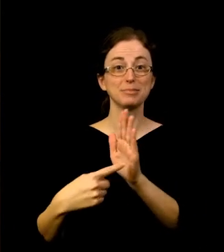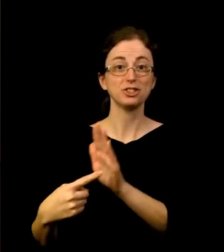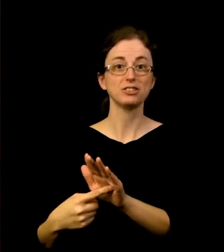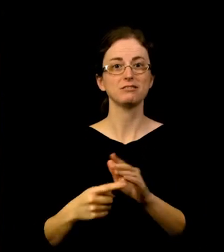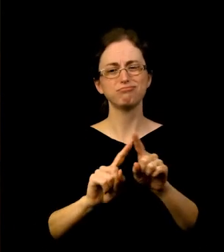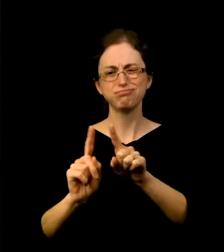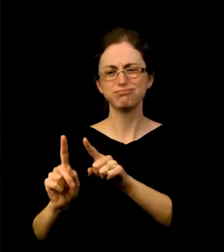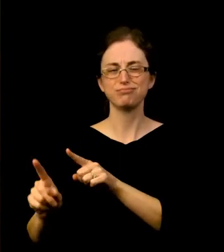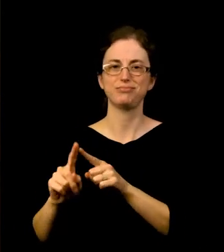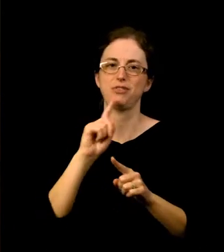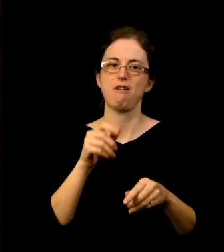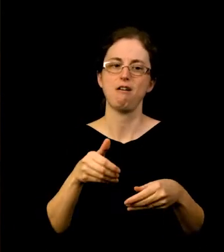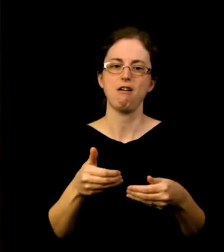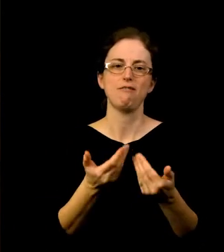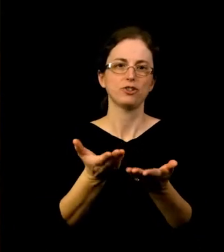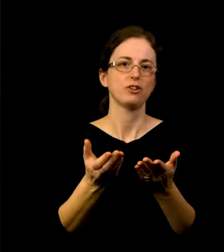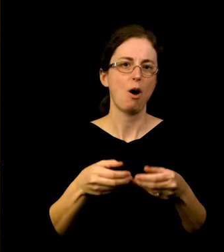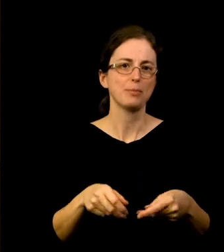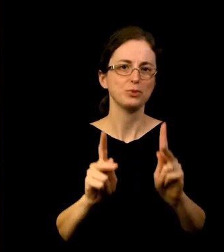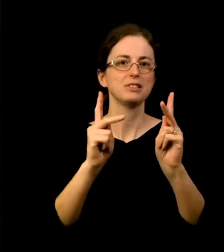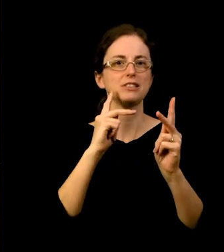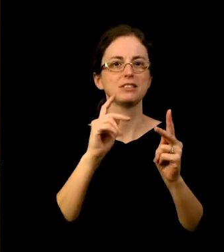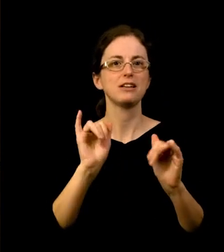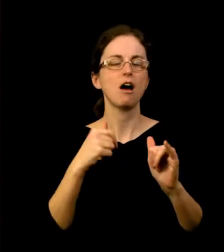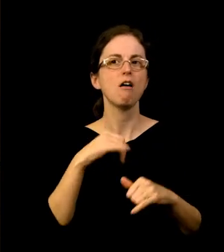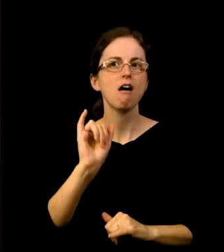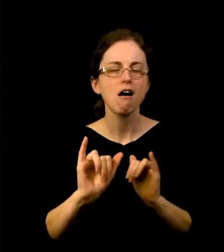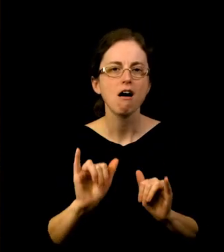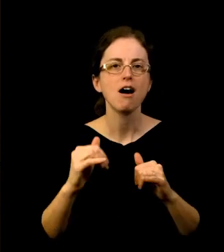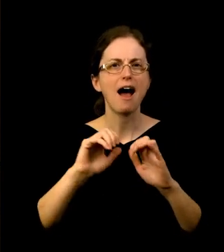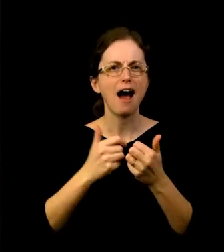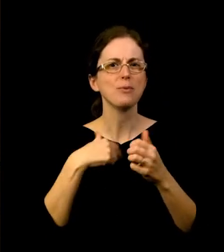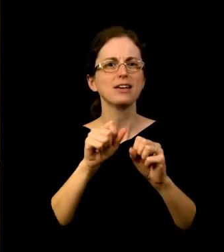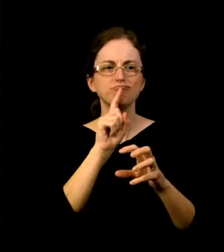and it's opened our eyes to even more potential for the Museum and how we can interact with our visitors and our community.